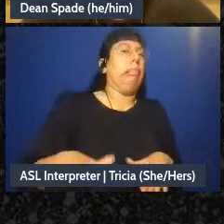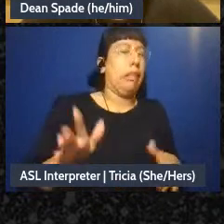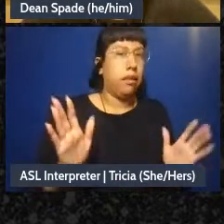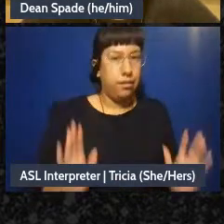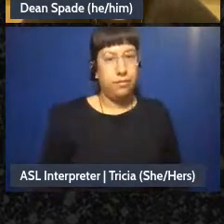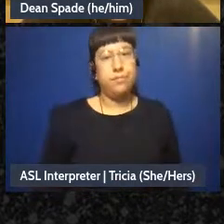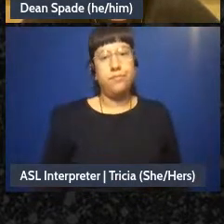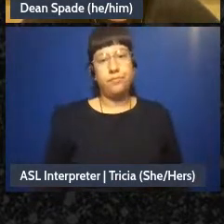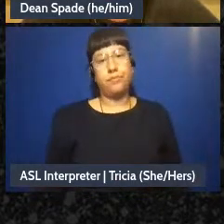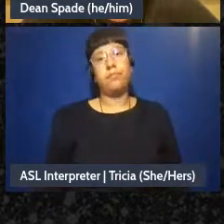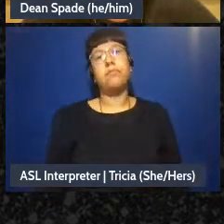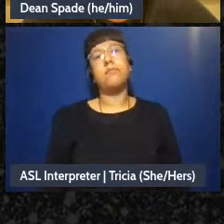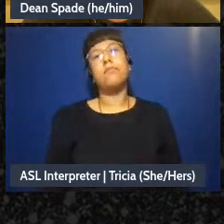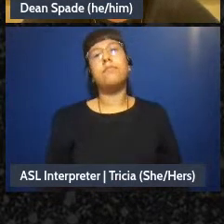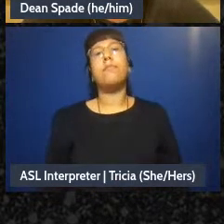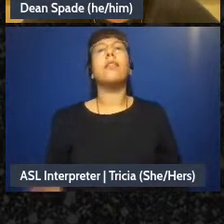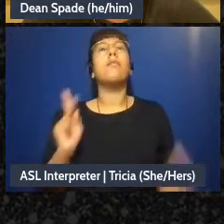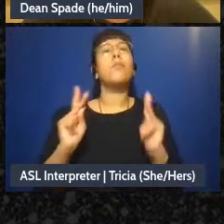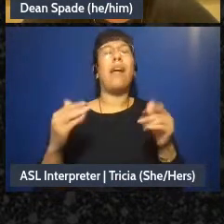People having a stake, white supremacy